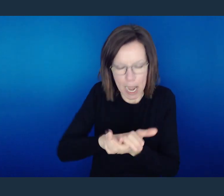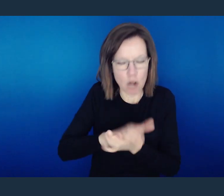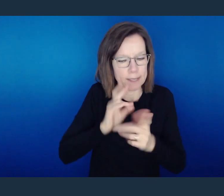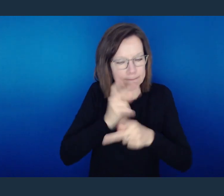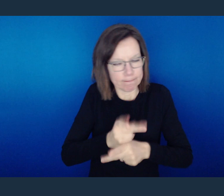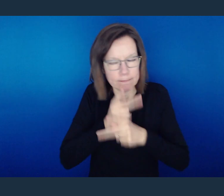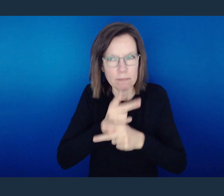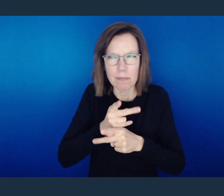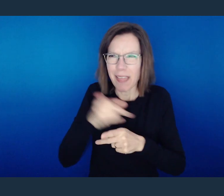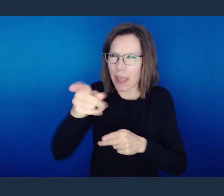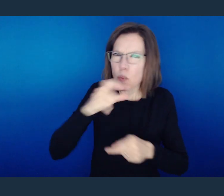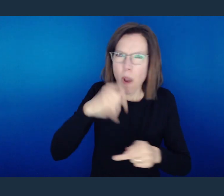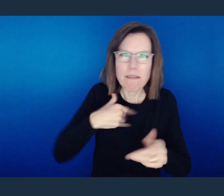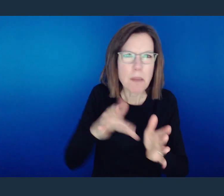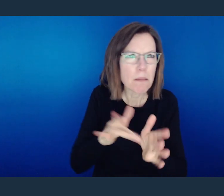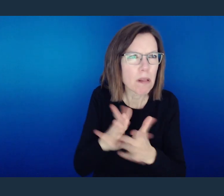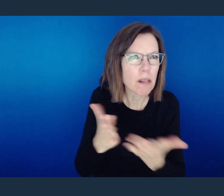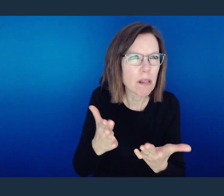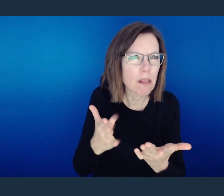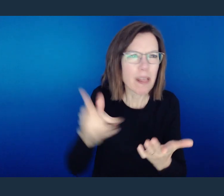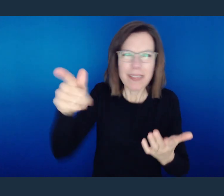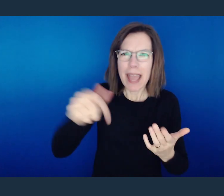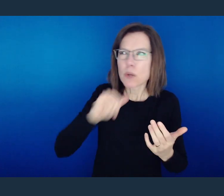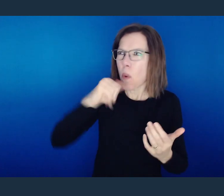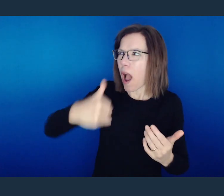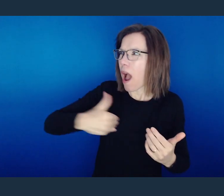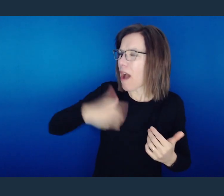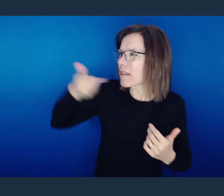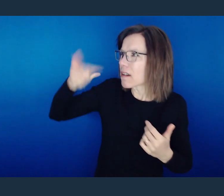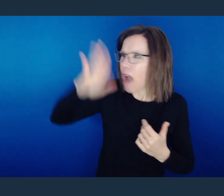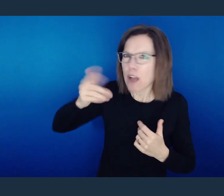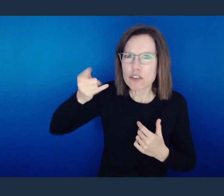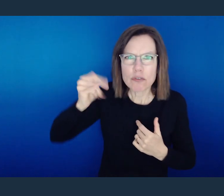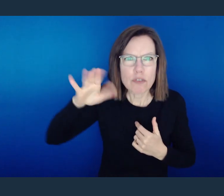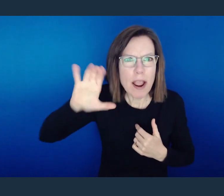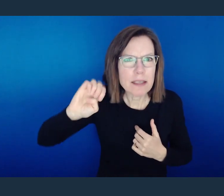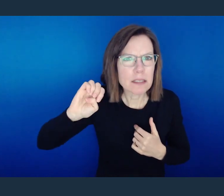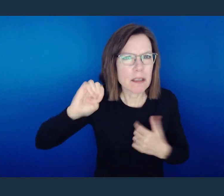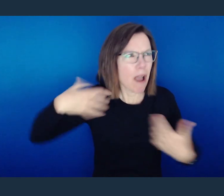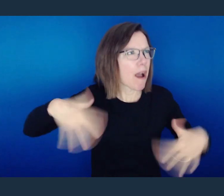And in doing so, even without the law or in this case without the grace that is found